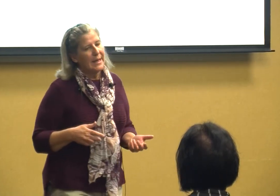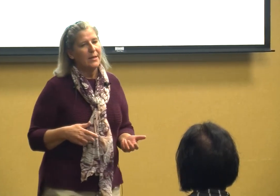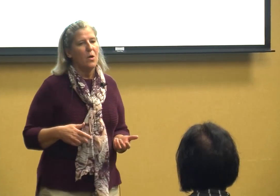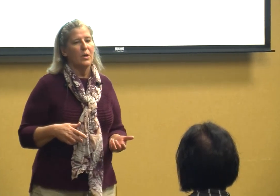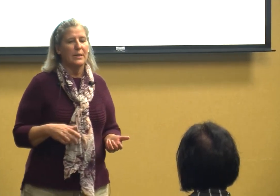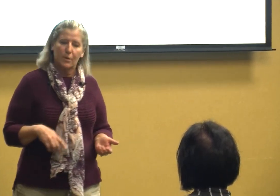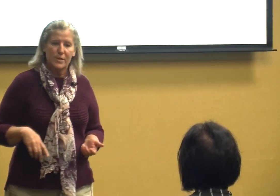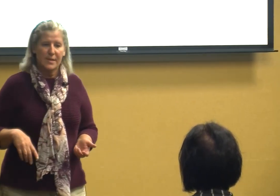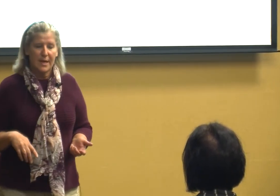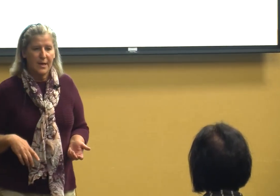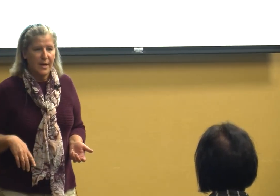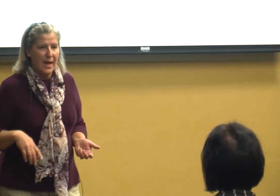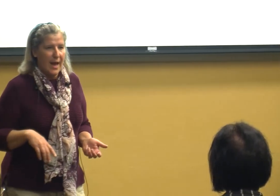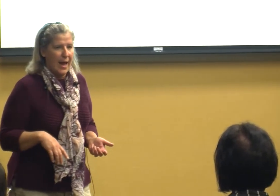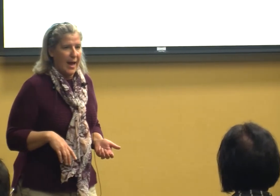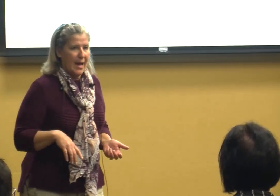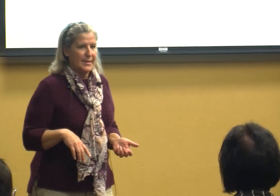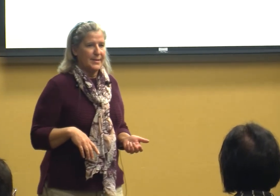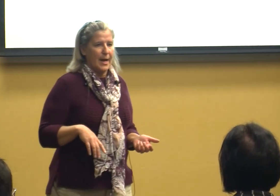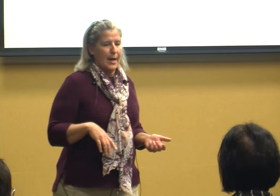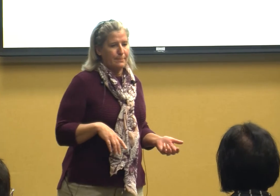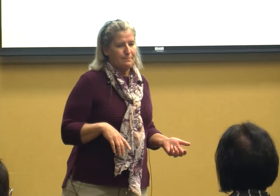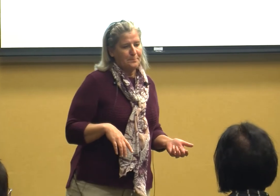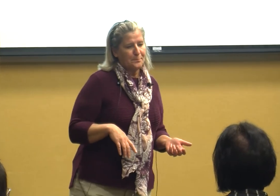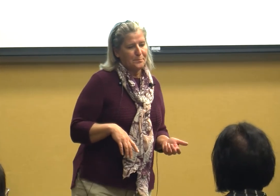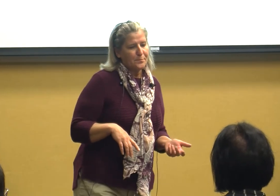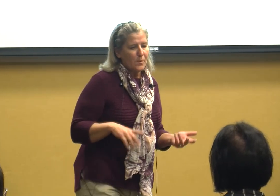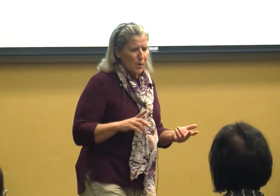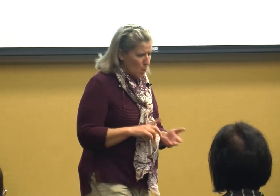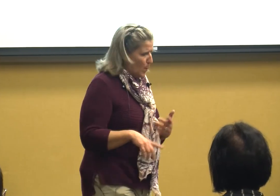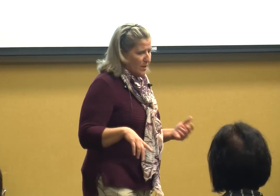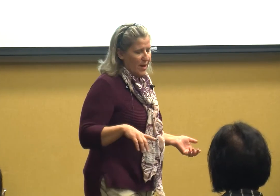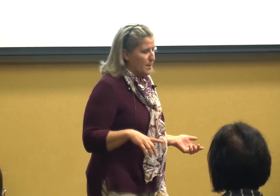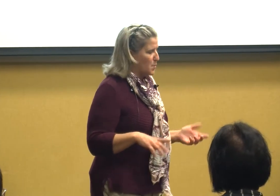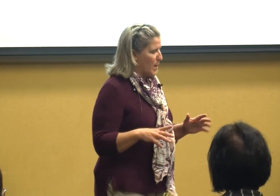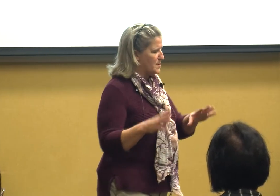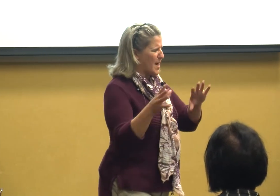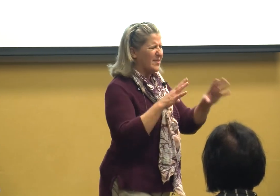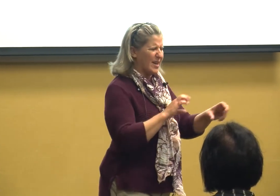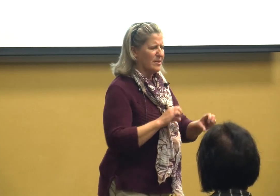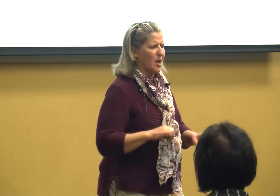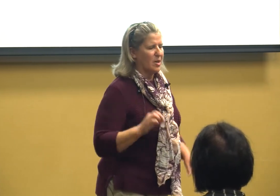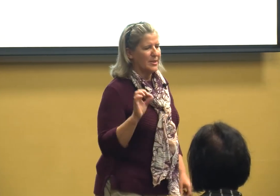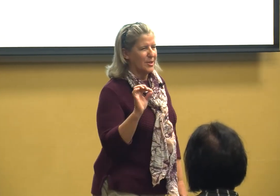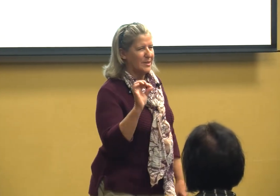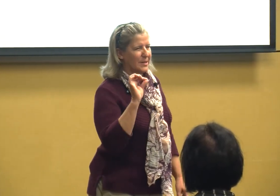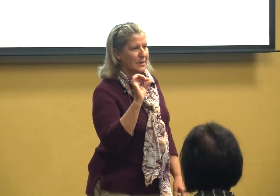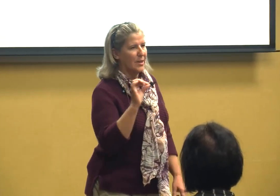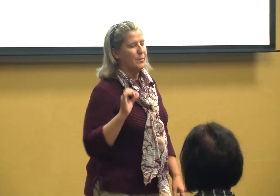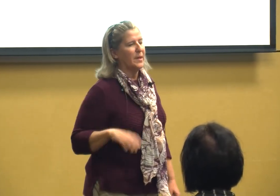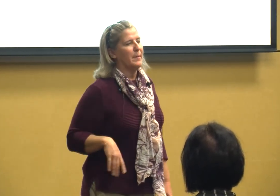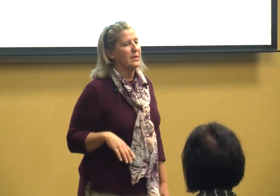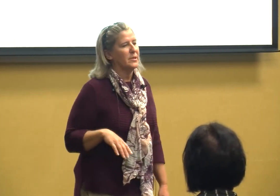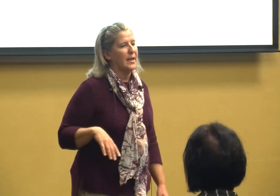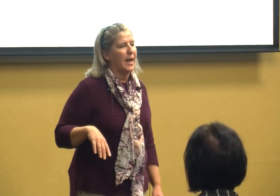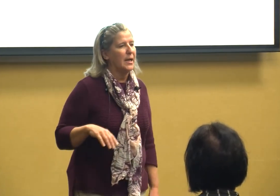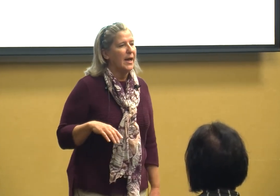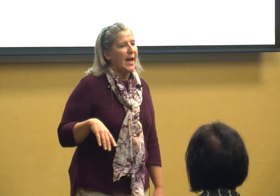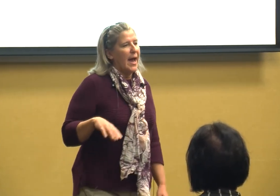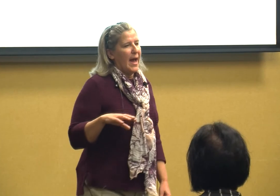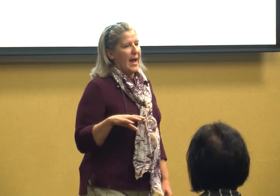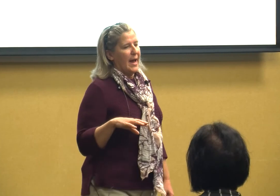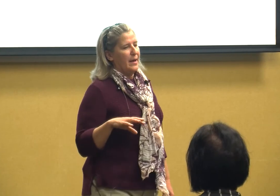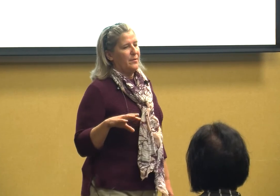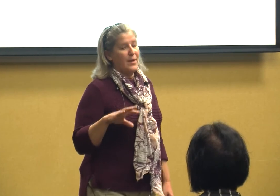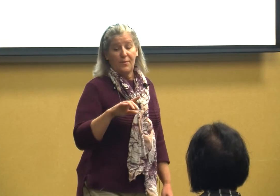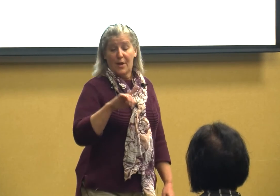on literacy and we developed a website that I'll talk just a little bit about today and then that